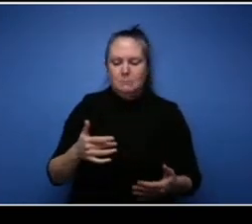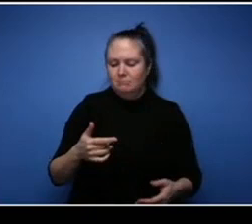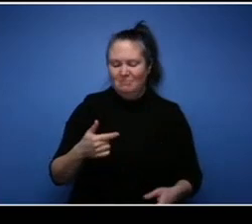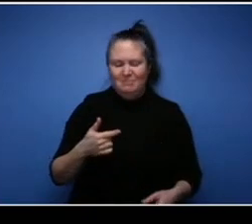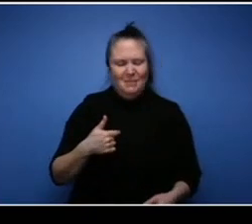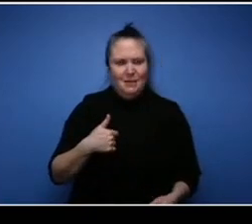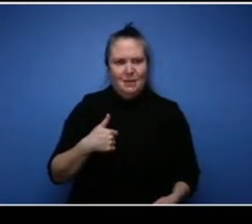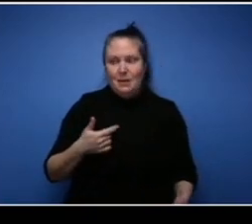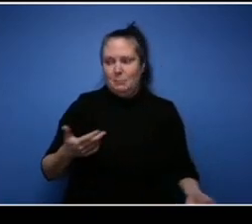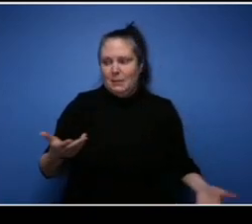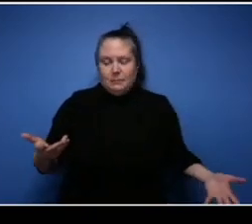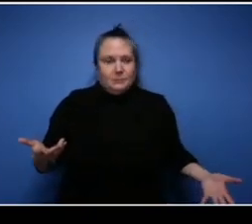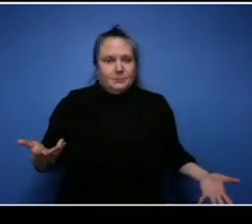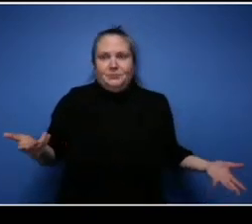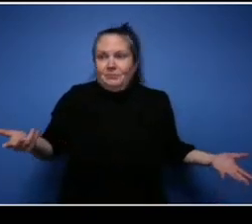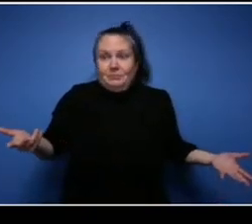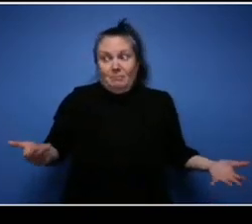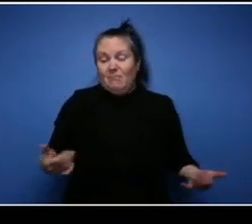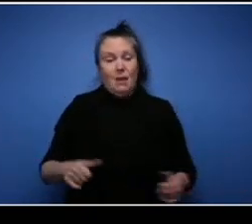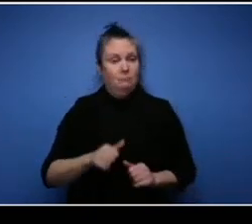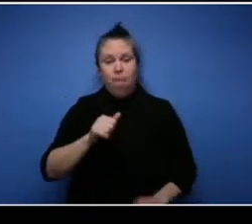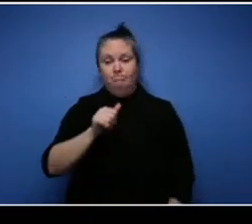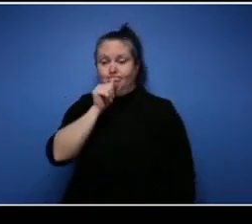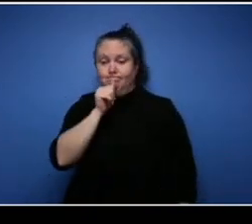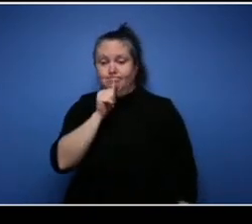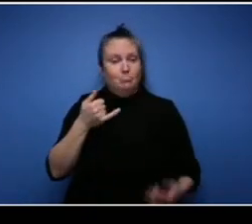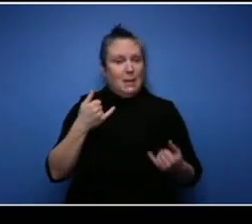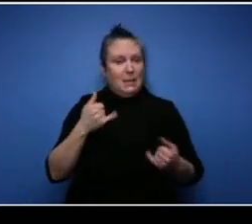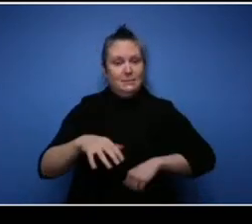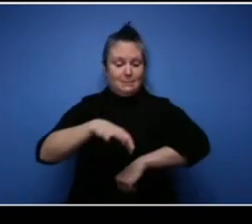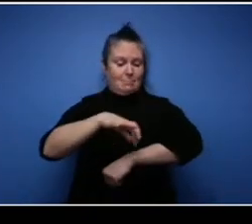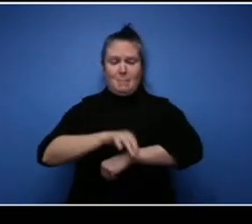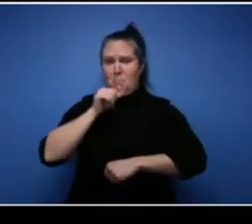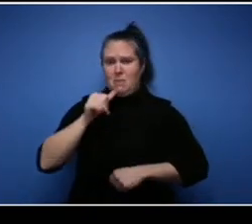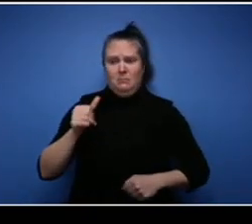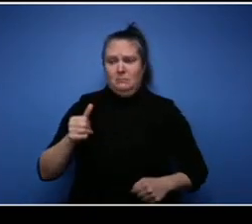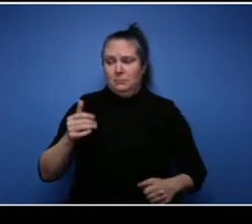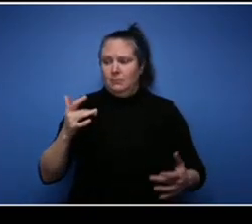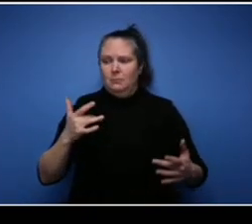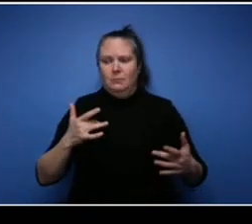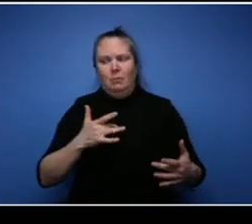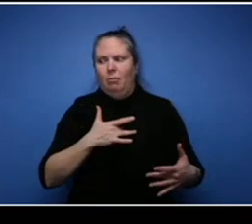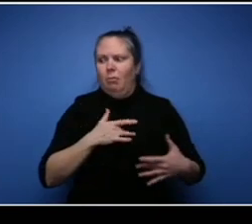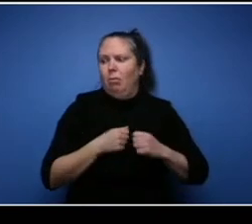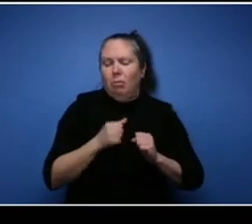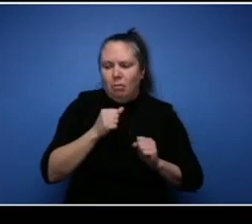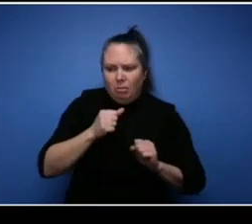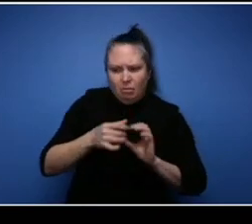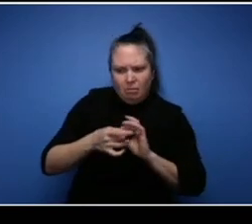wearing the bracelet. It doesn't bother me at all but it's definitely there. I've had